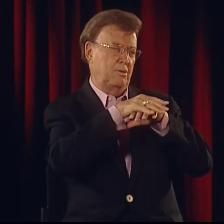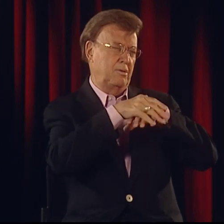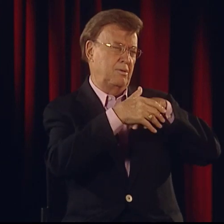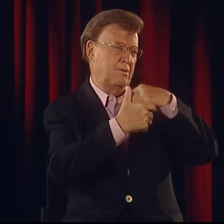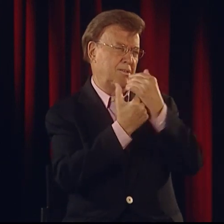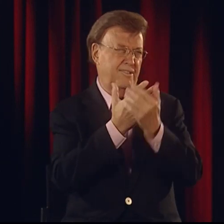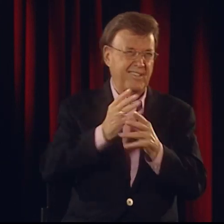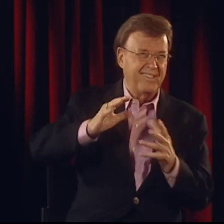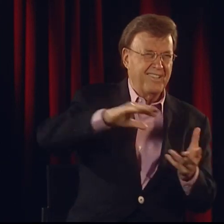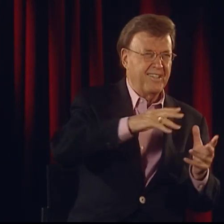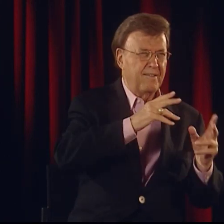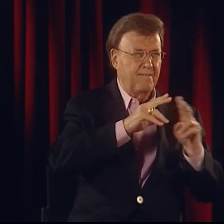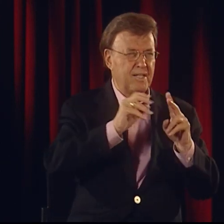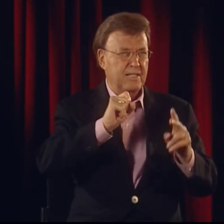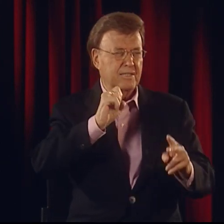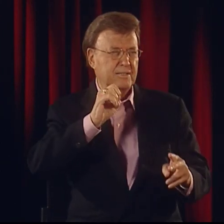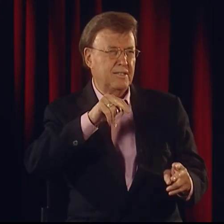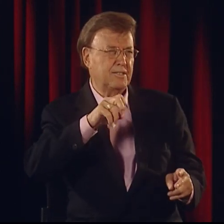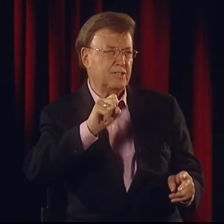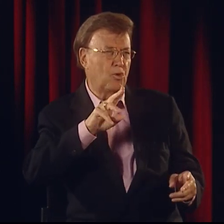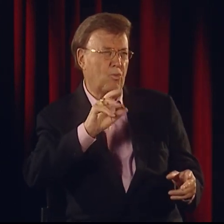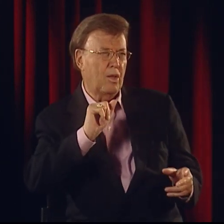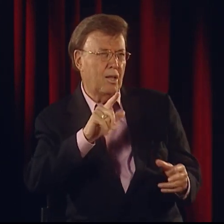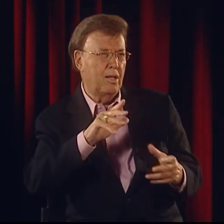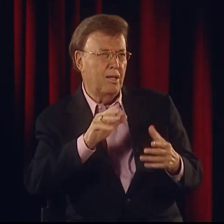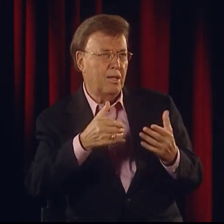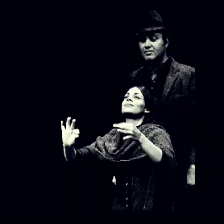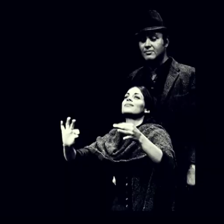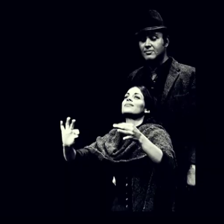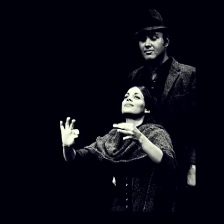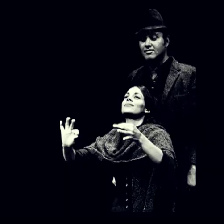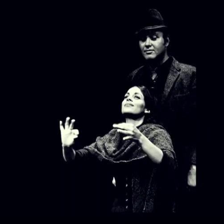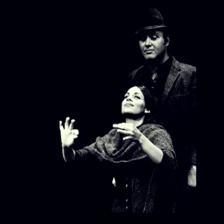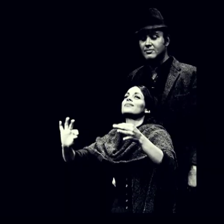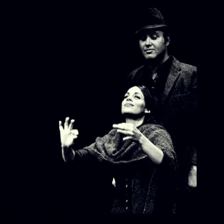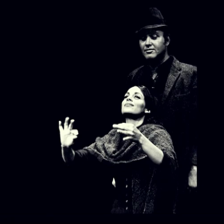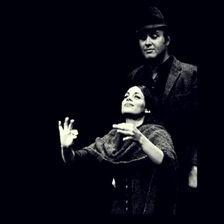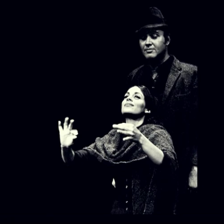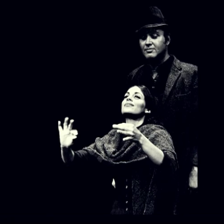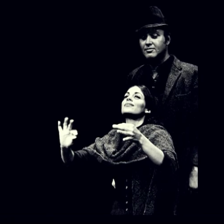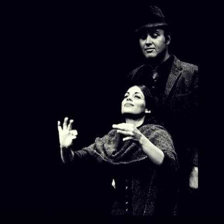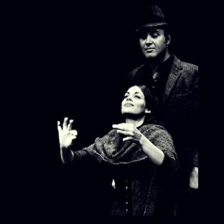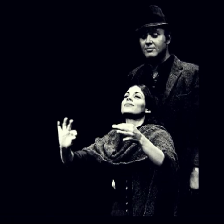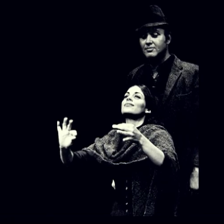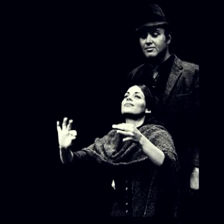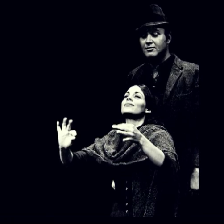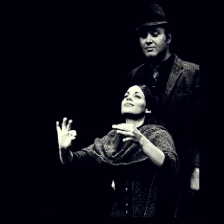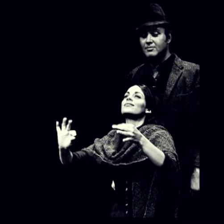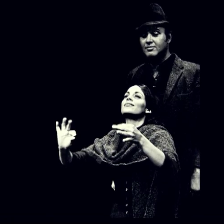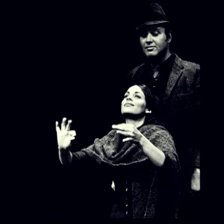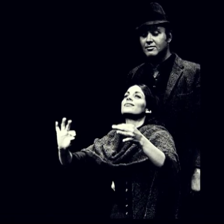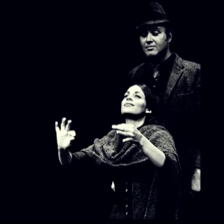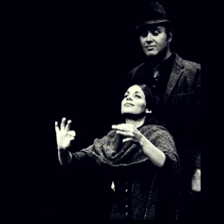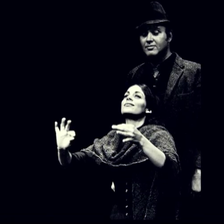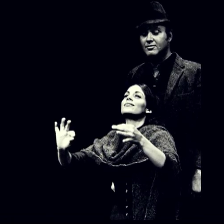Or, if the stream was more gentle, like a woman washing her hands. I think it was my father who had the largest influence on me.